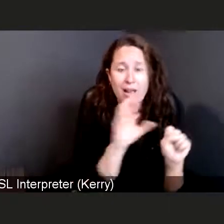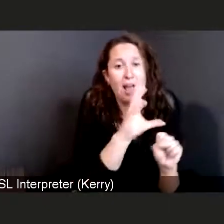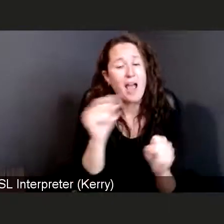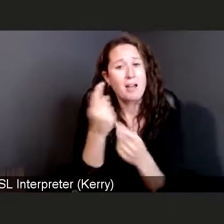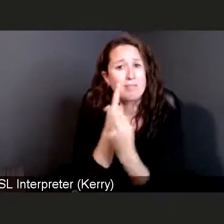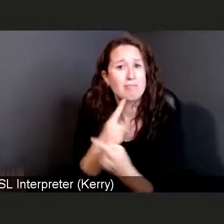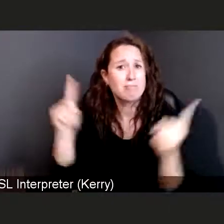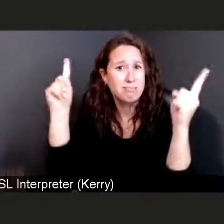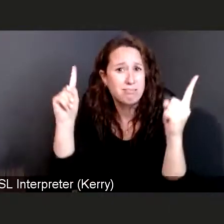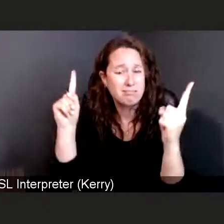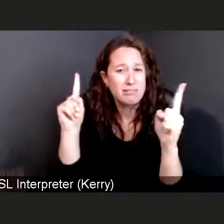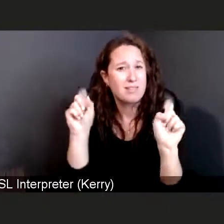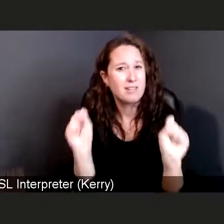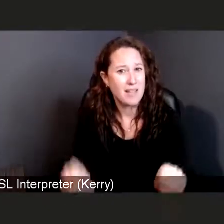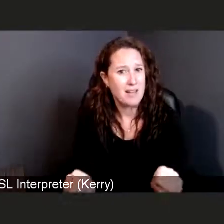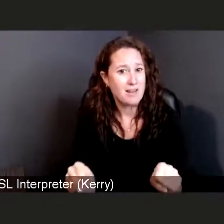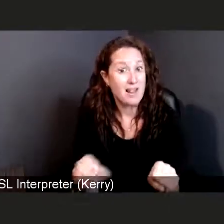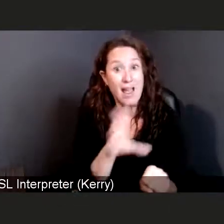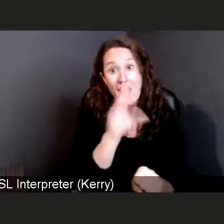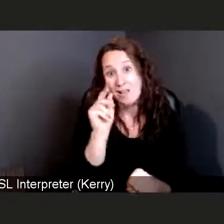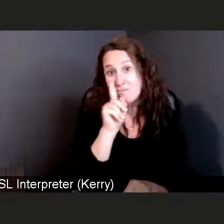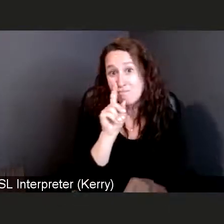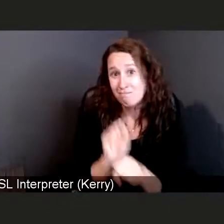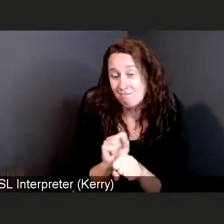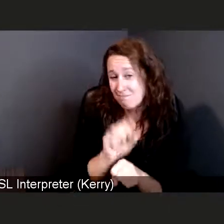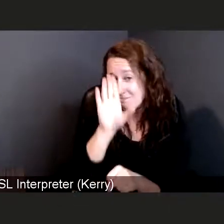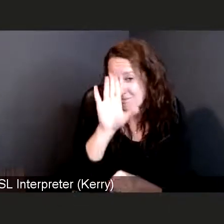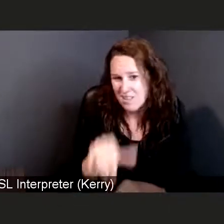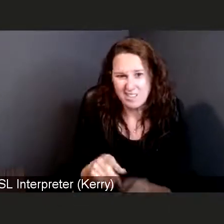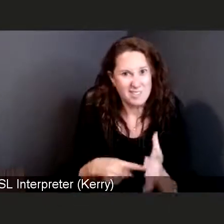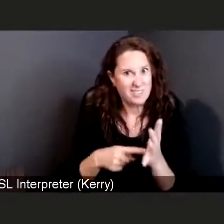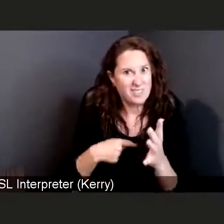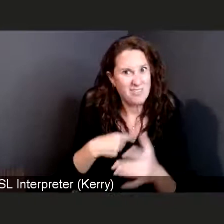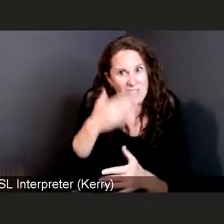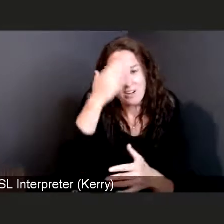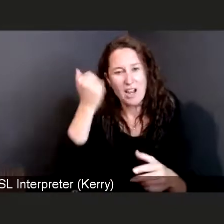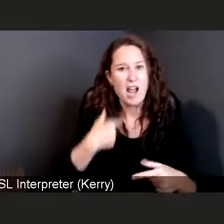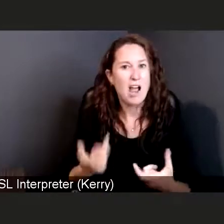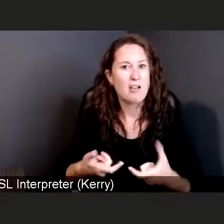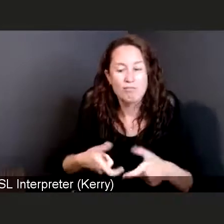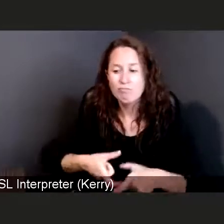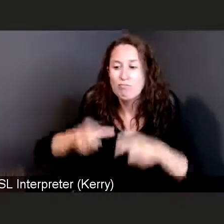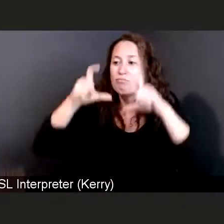And in fact, sometimes I even forget that I have the mask on when I'm now talking to people,